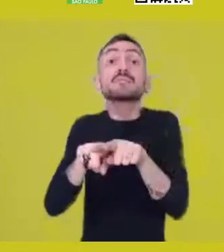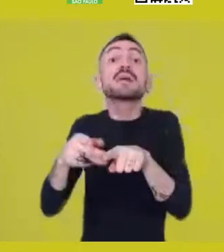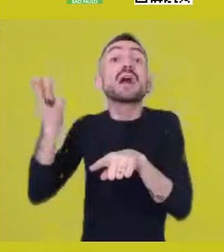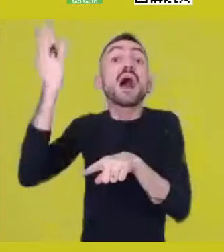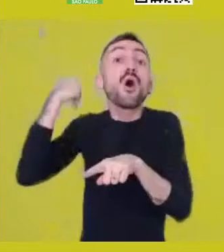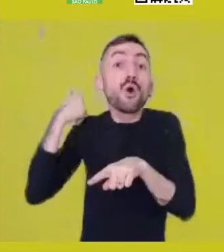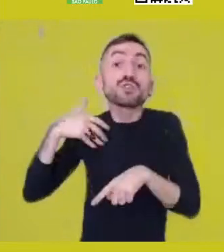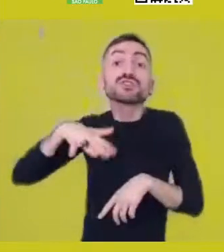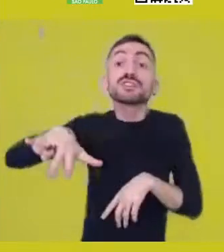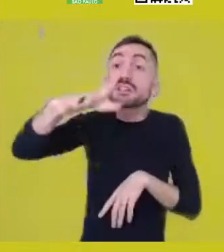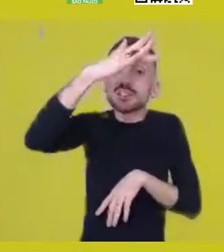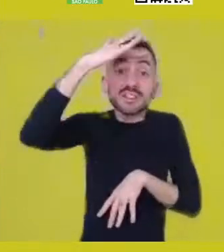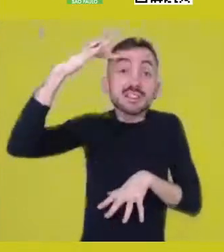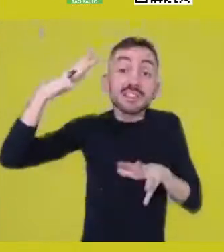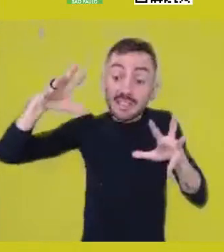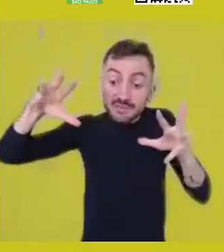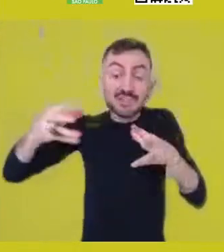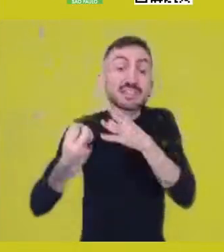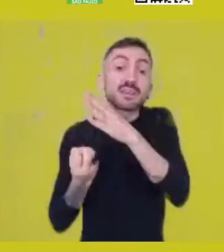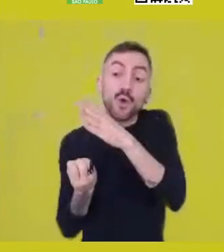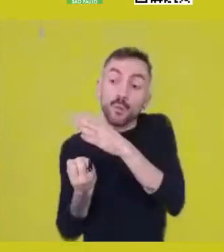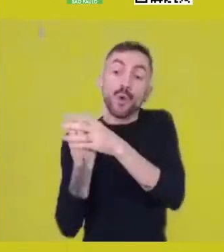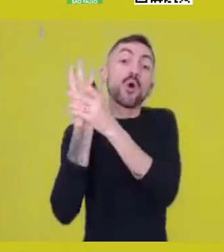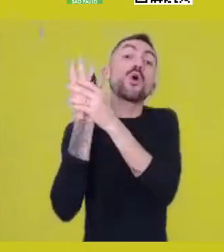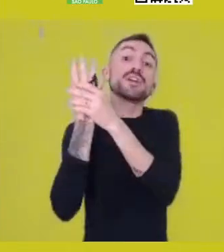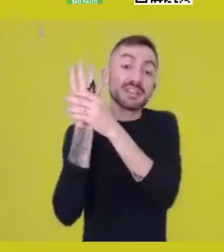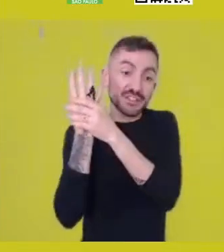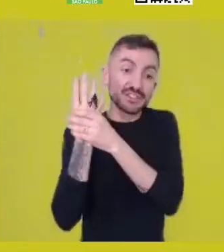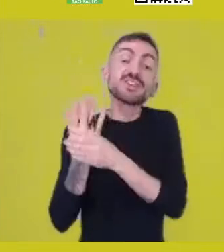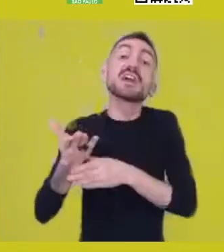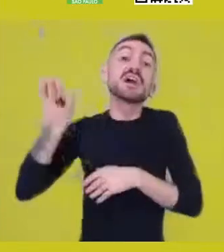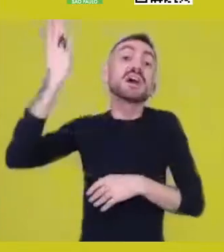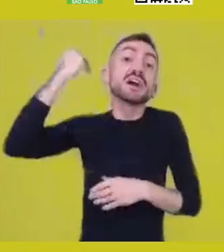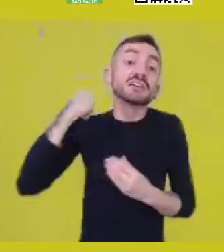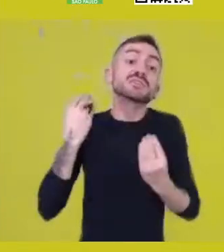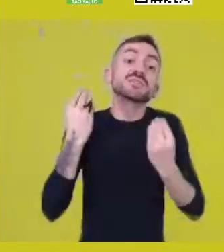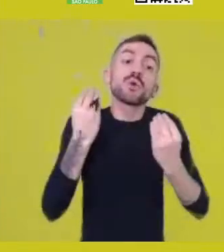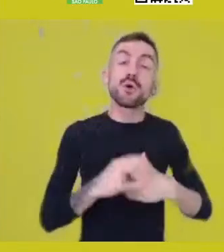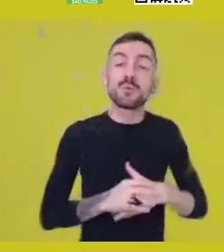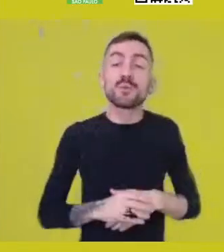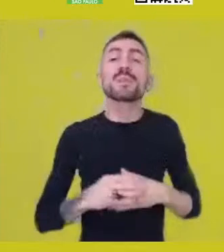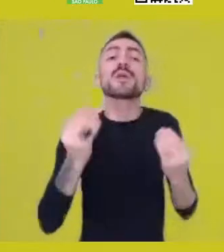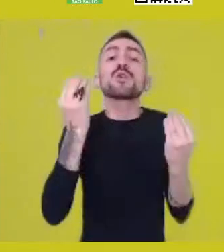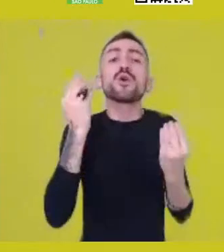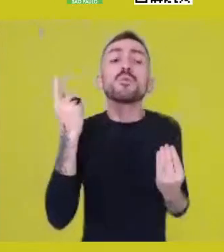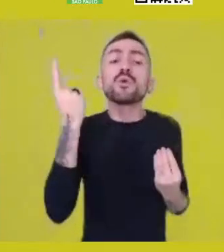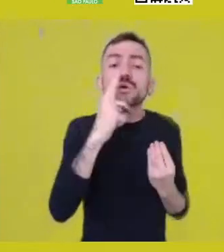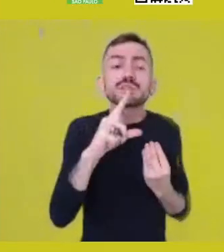as presented by Cheikh Anta Diop, how can we investigate deeper